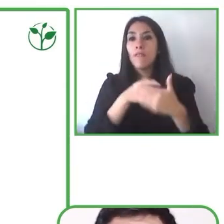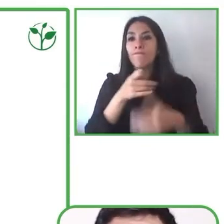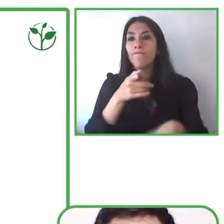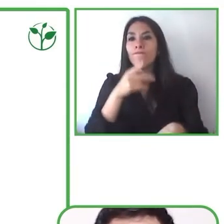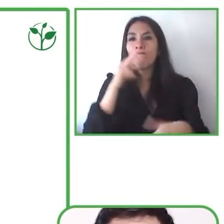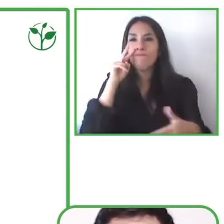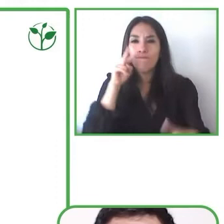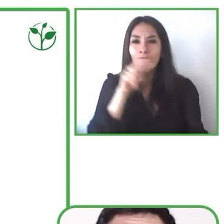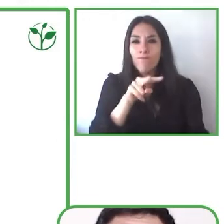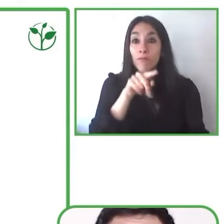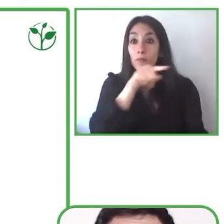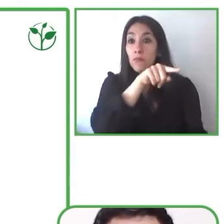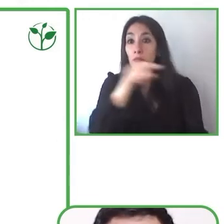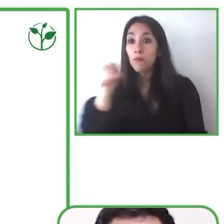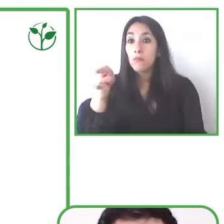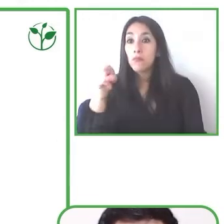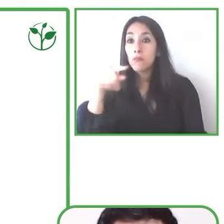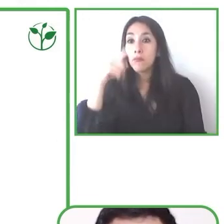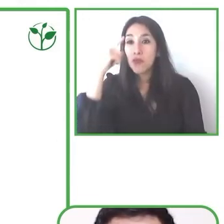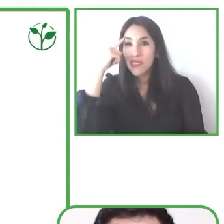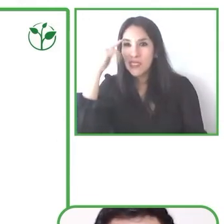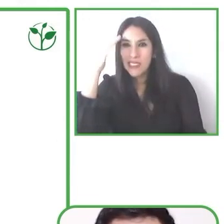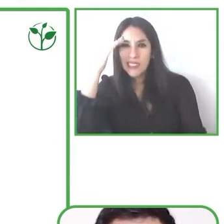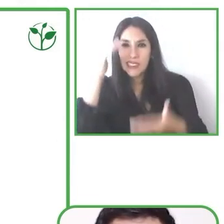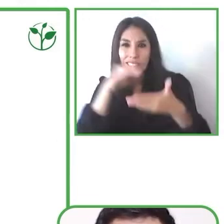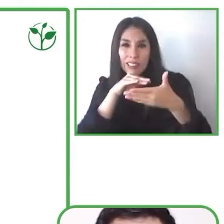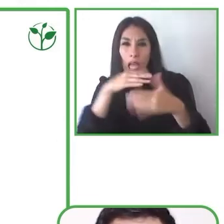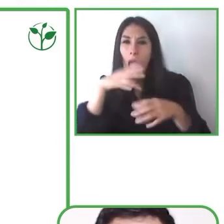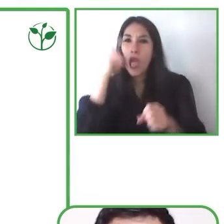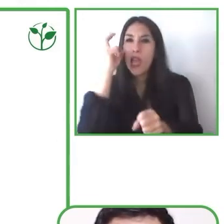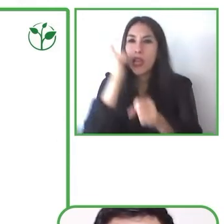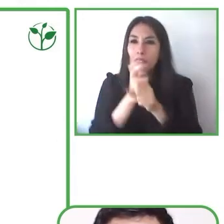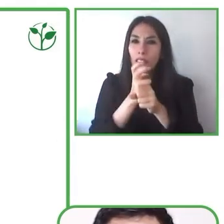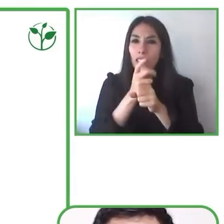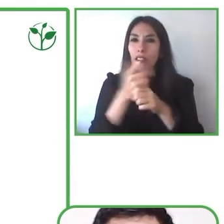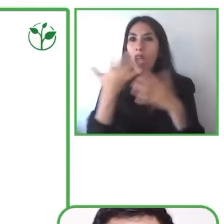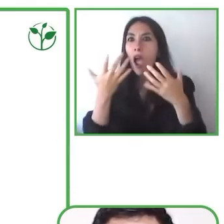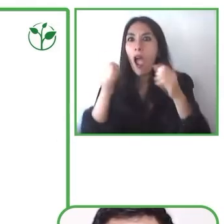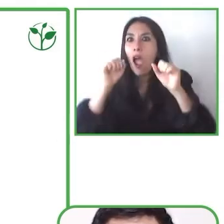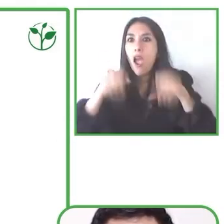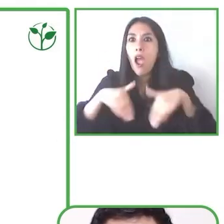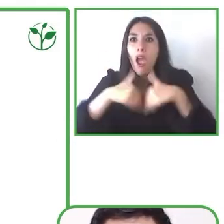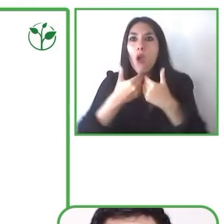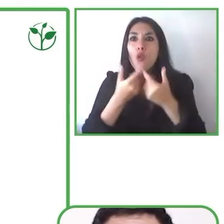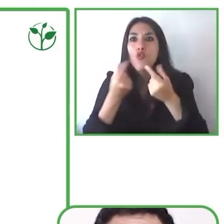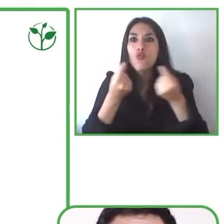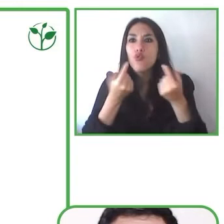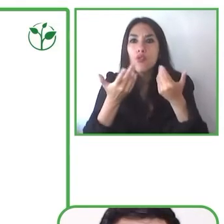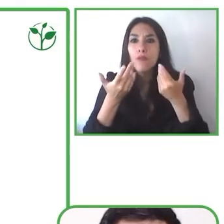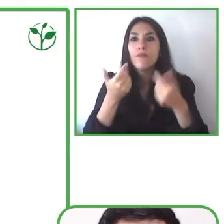reading skills profile this profile is shows children with difficulties for